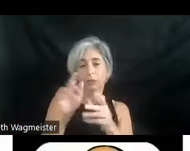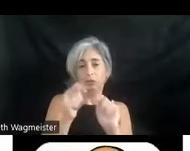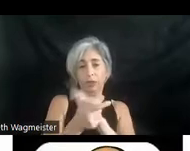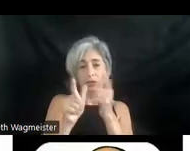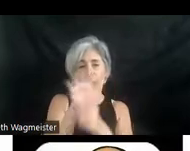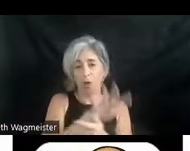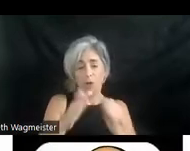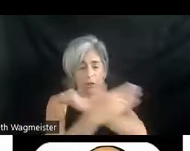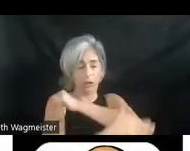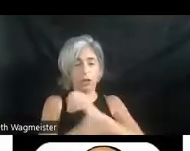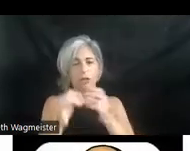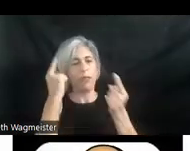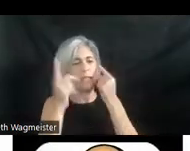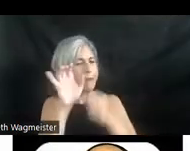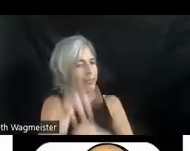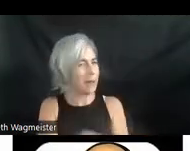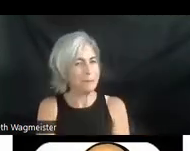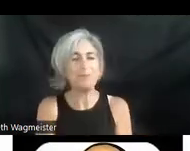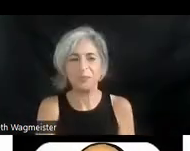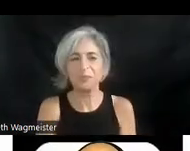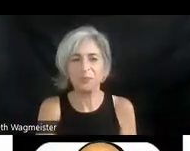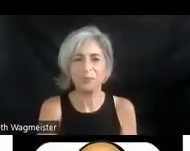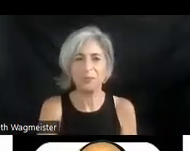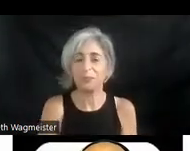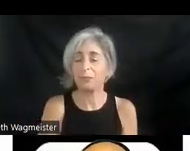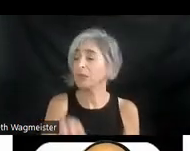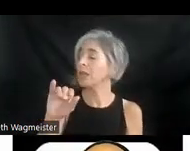be something to think about. >> SAMANTHA EVANS: Joel the next question is asking